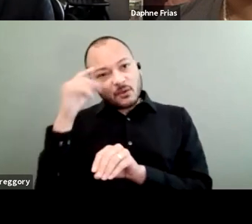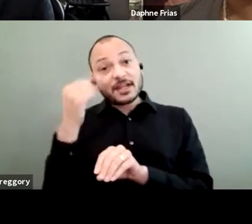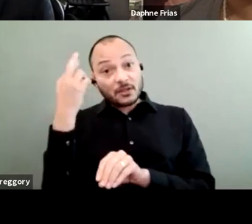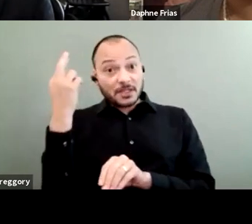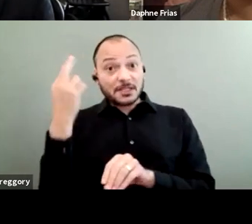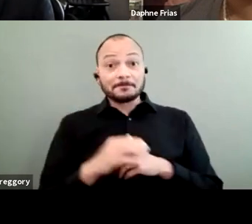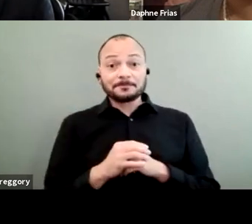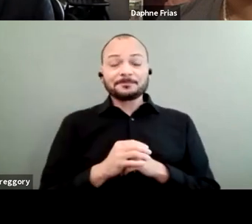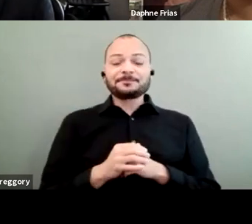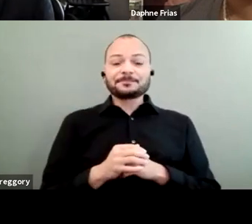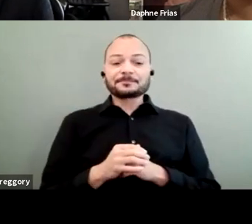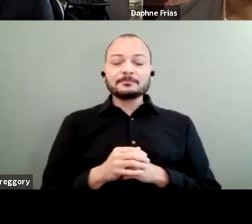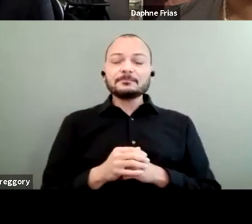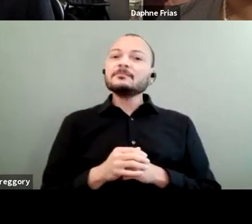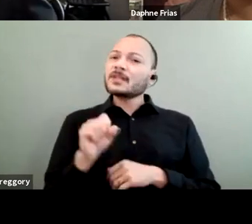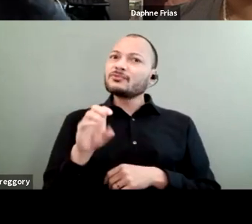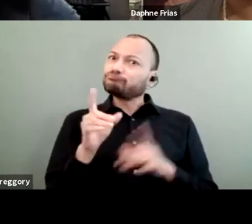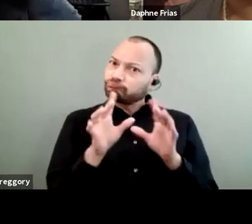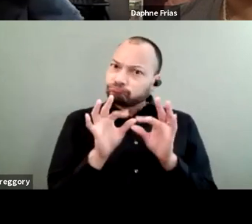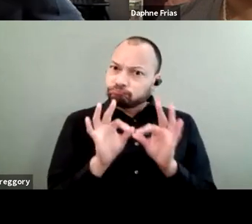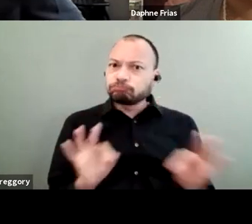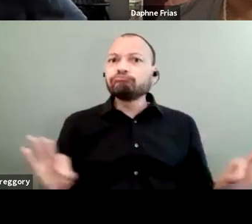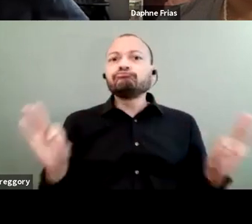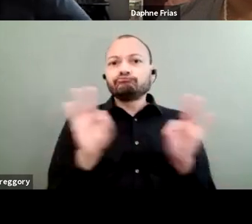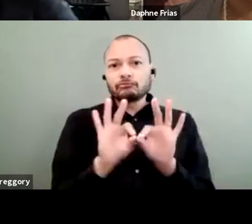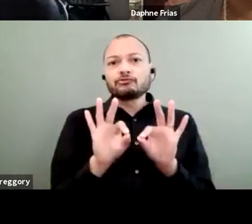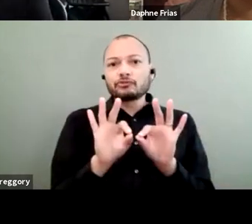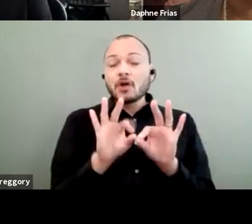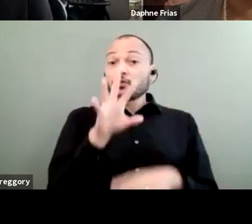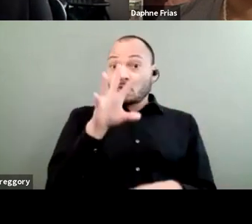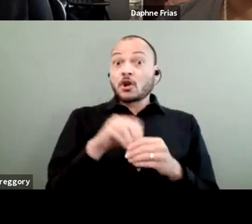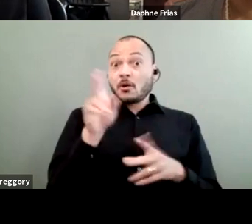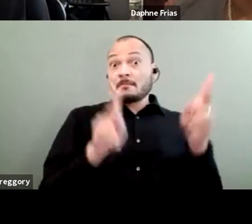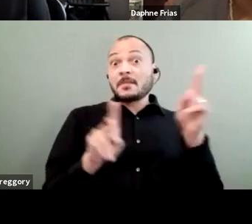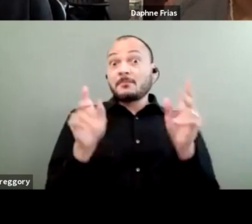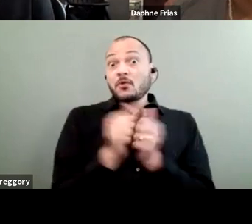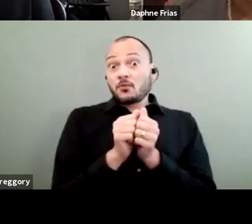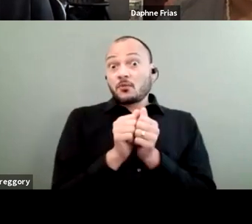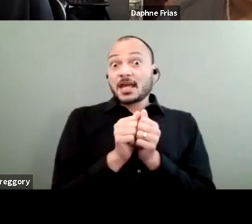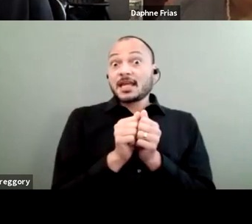So it is crucial to include people with disabilities in decision making processes